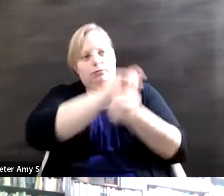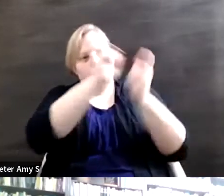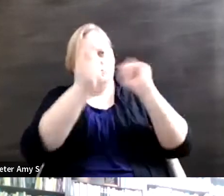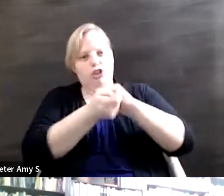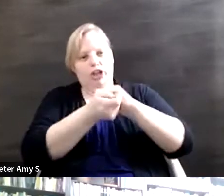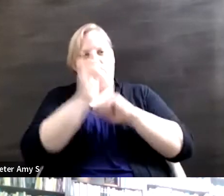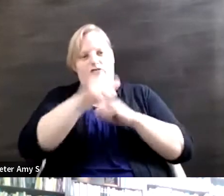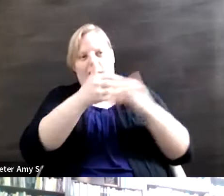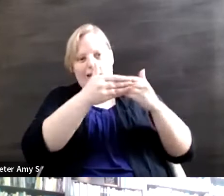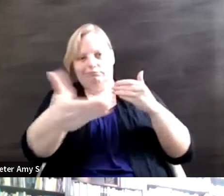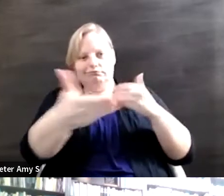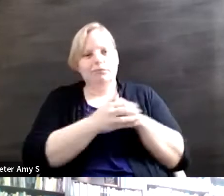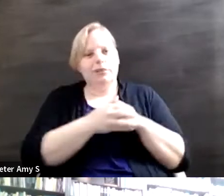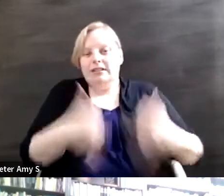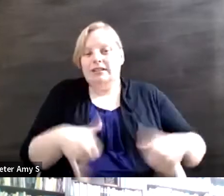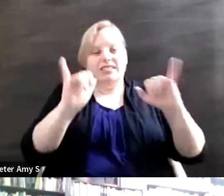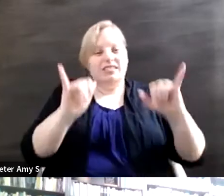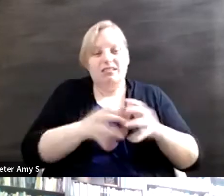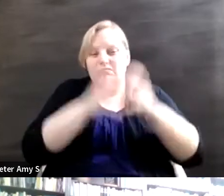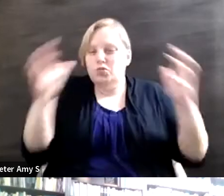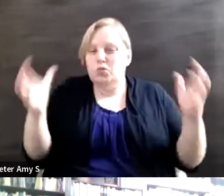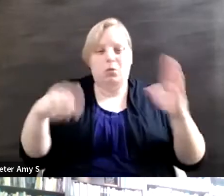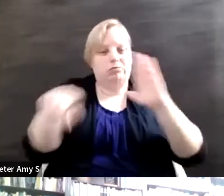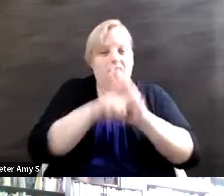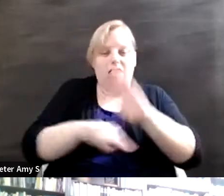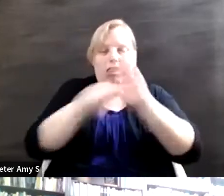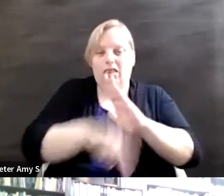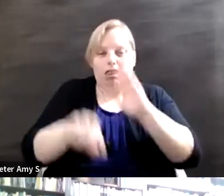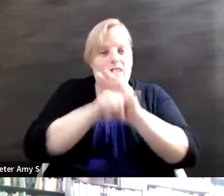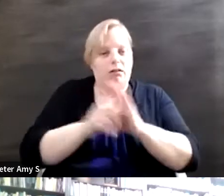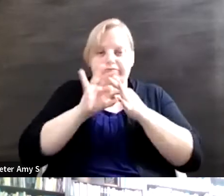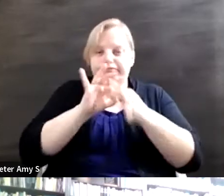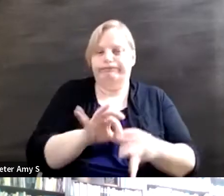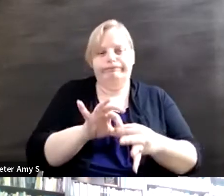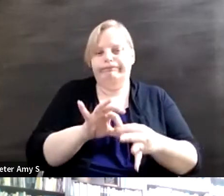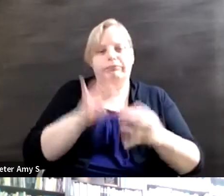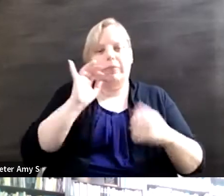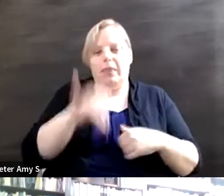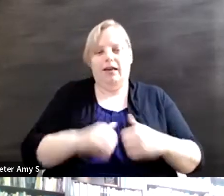there's there is still so much stigma rooted in this idea that living life with a disability,